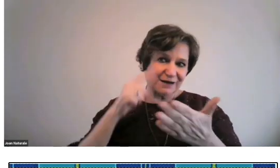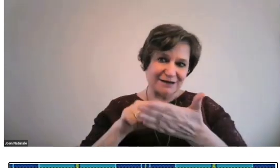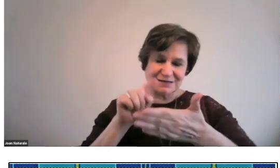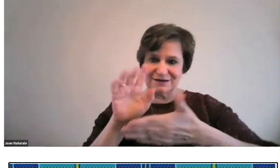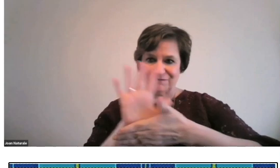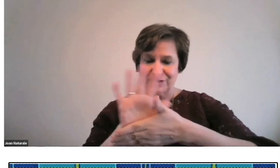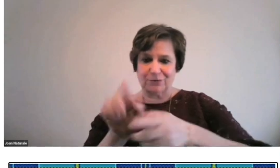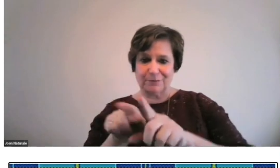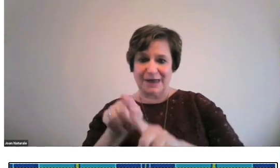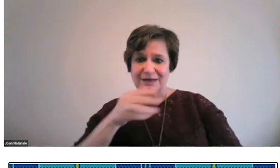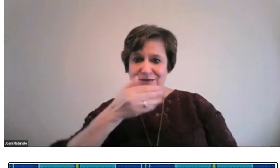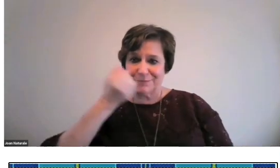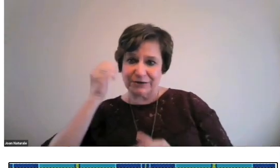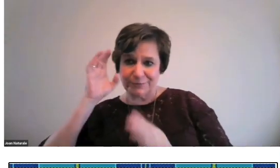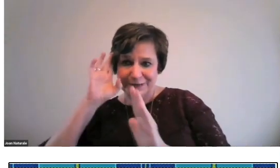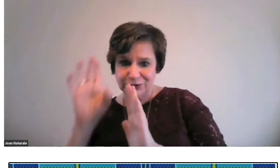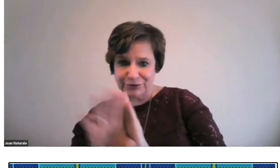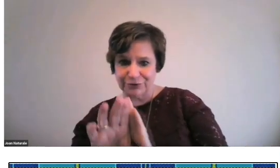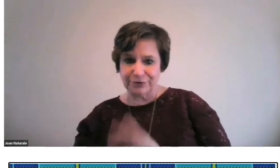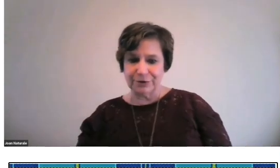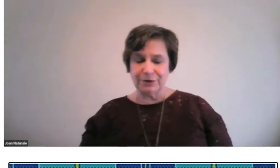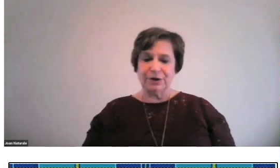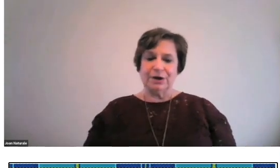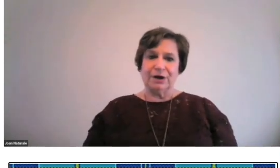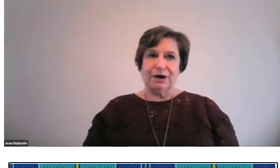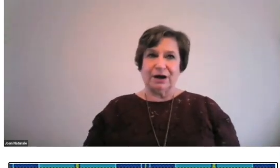They recognized the film as the best picture.